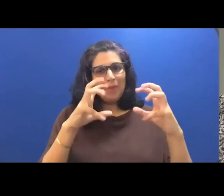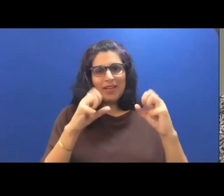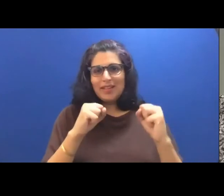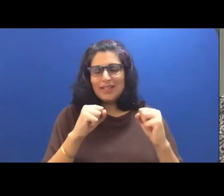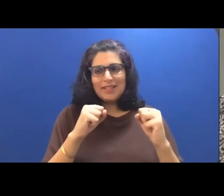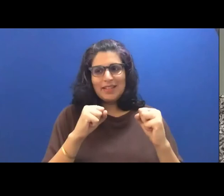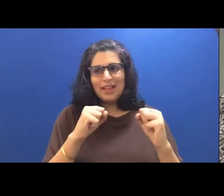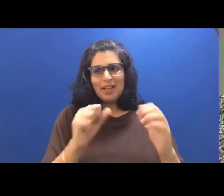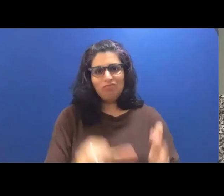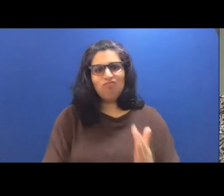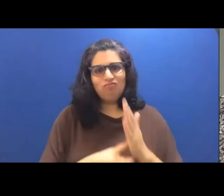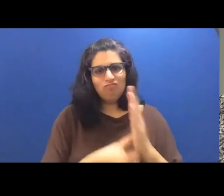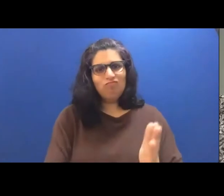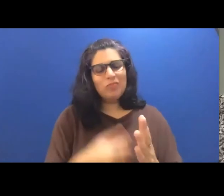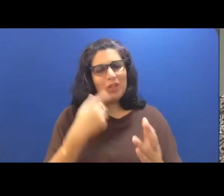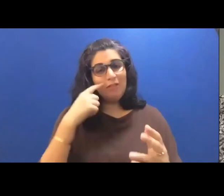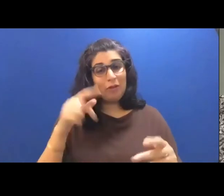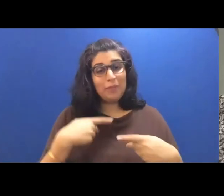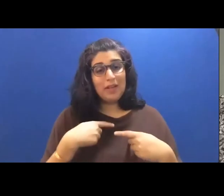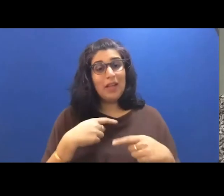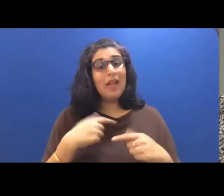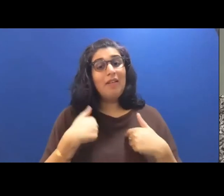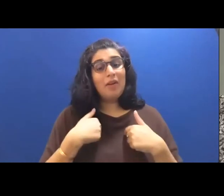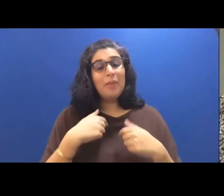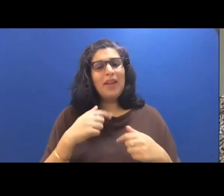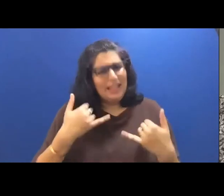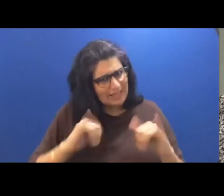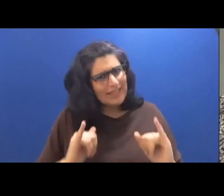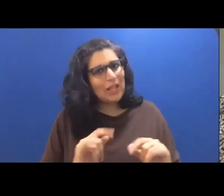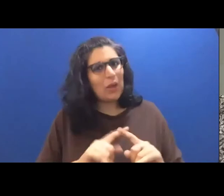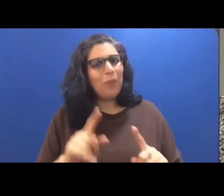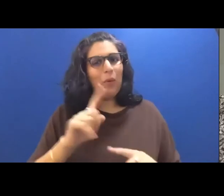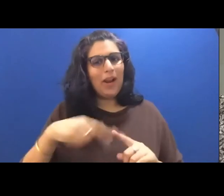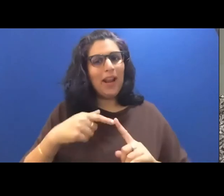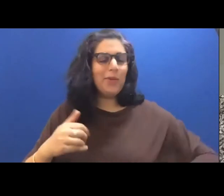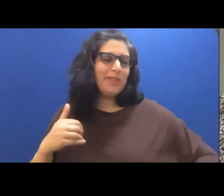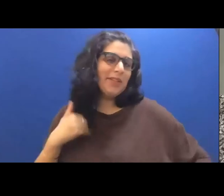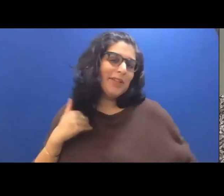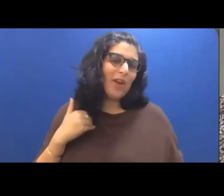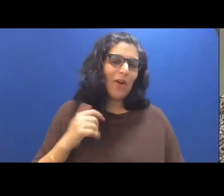and still is but especially when I was a young writer, so I'm really excited to be here and